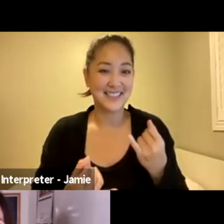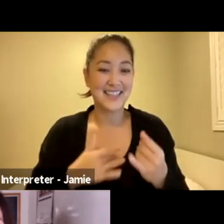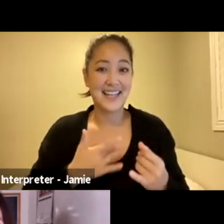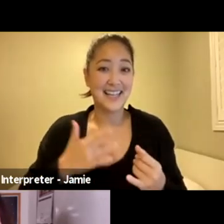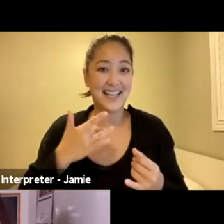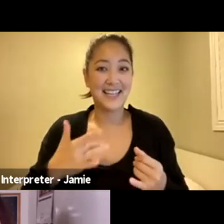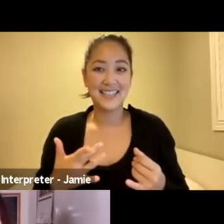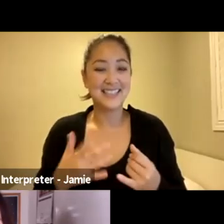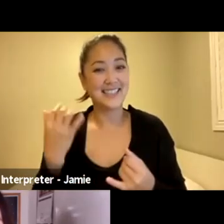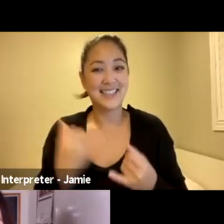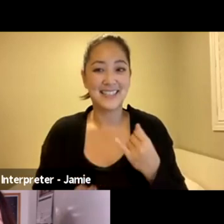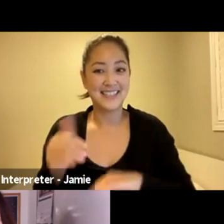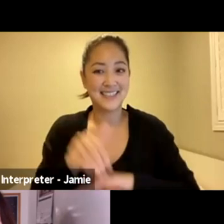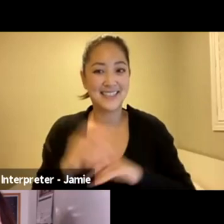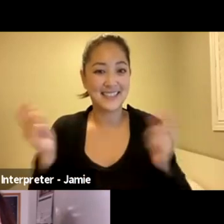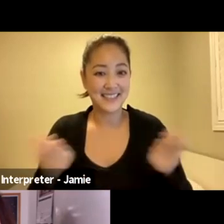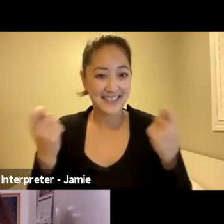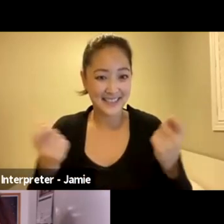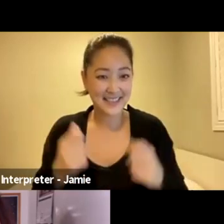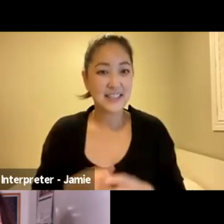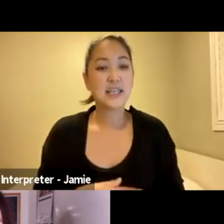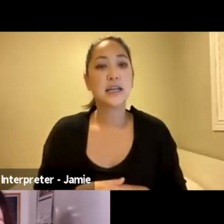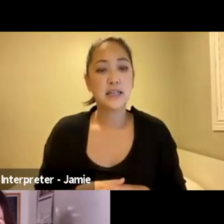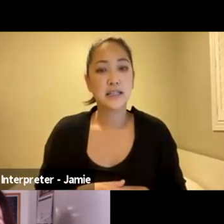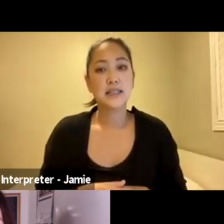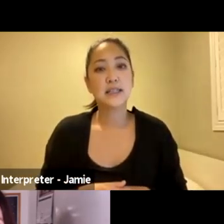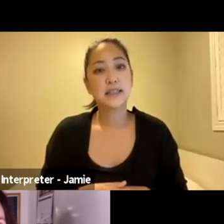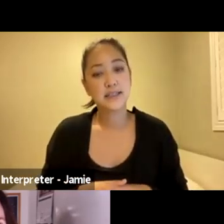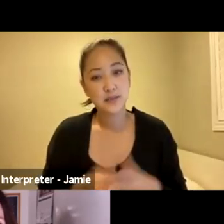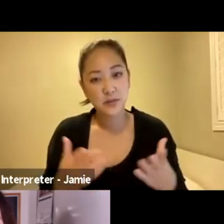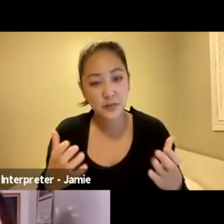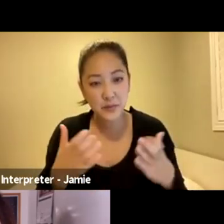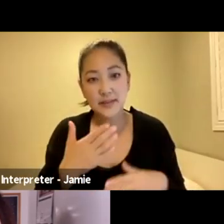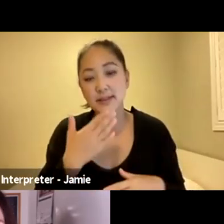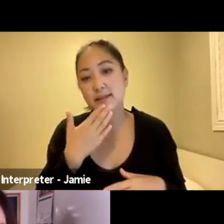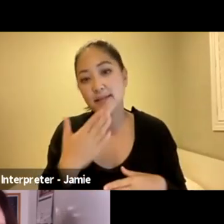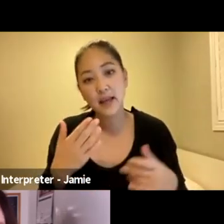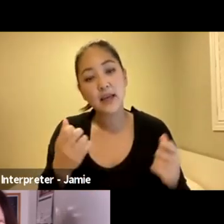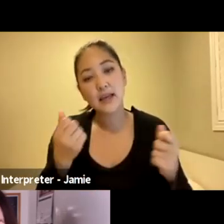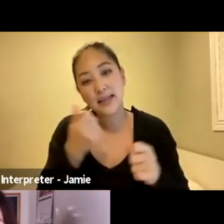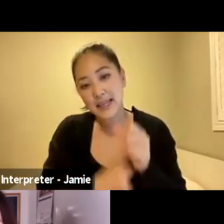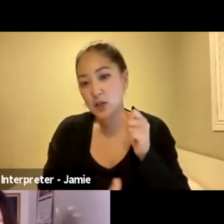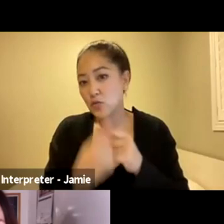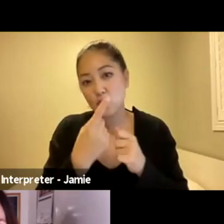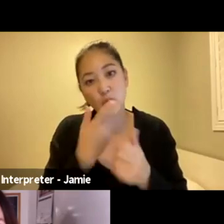And so I just want to say, on behalf of all of us, at imagineNATIVE, we want to thank every single one of you for joining us